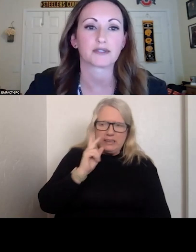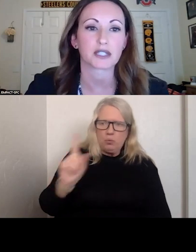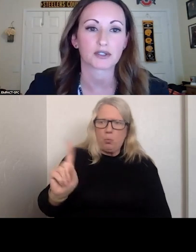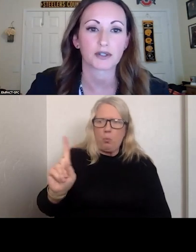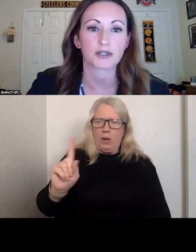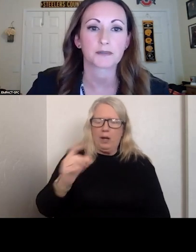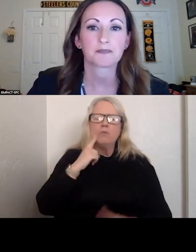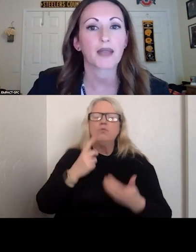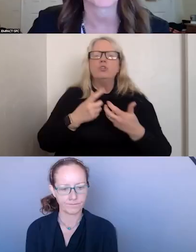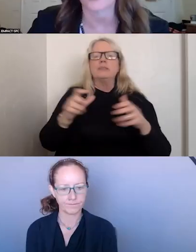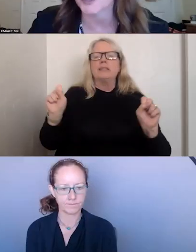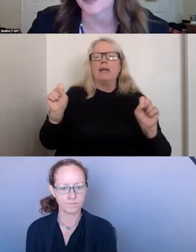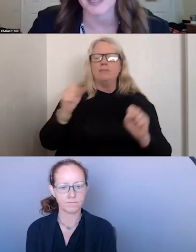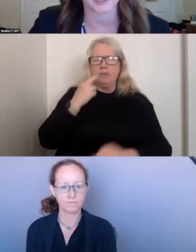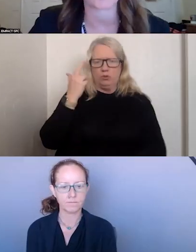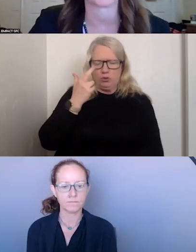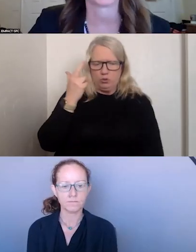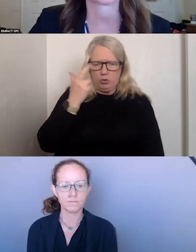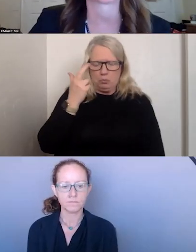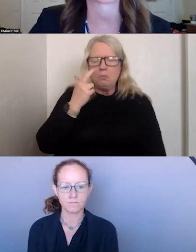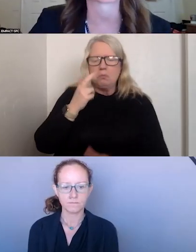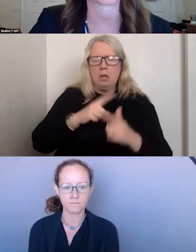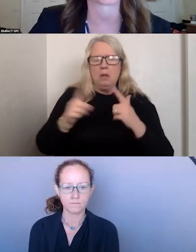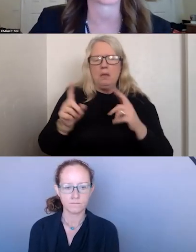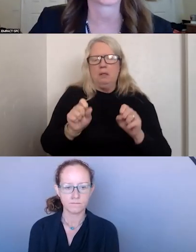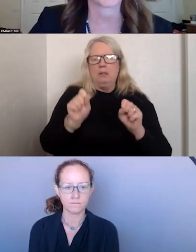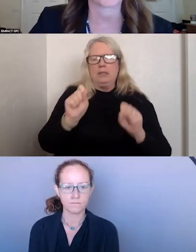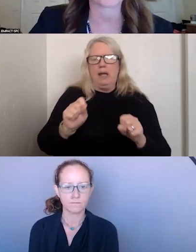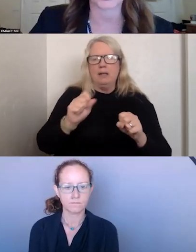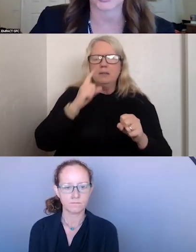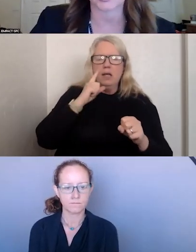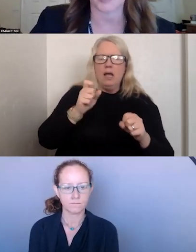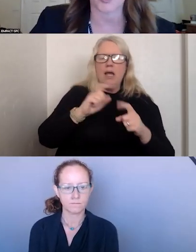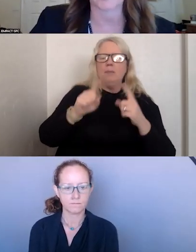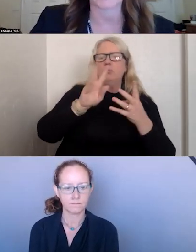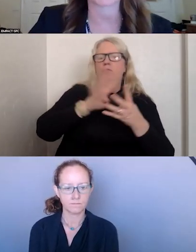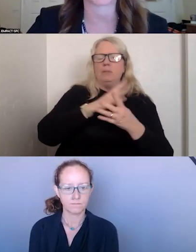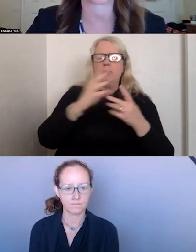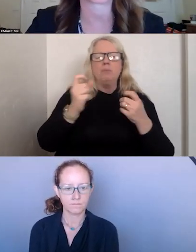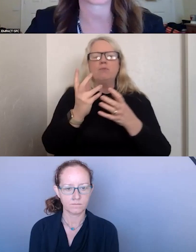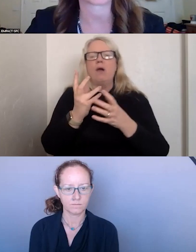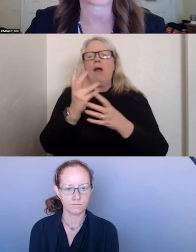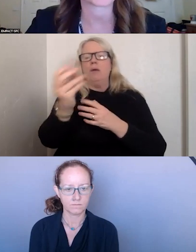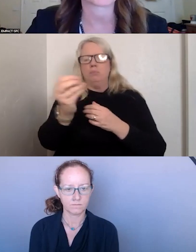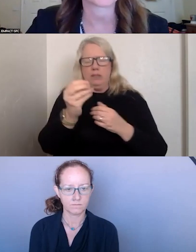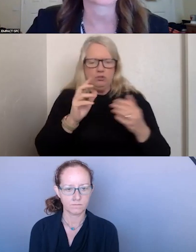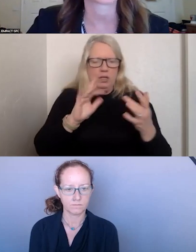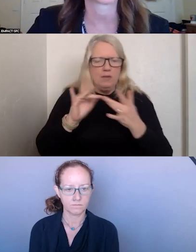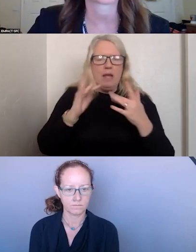SAFETY CONCERNS AND BEING ABLE TO SCHEDULE OUTPATIENTS AND HAVING THAT WARM HAND OFF.